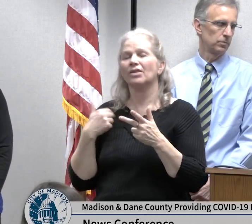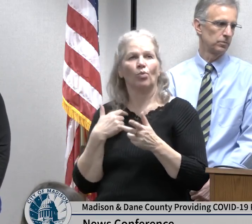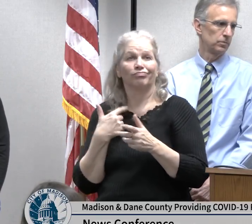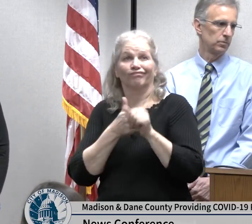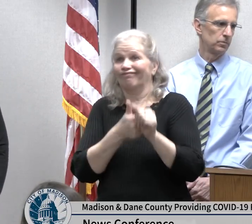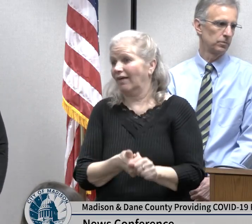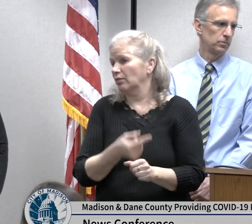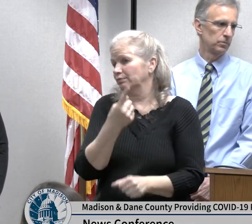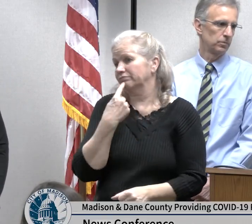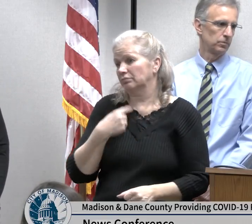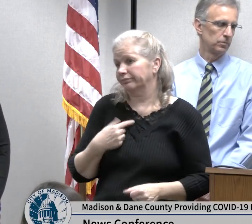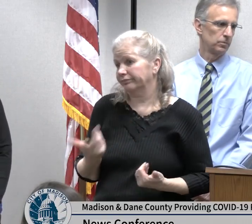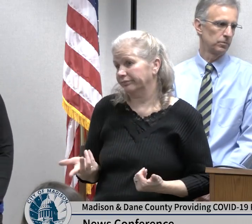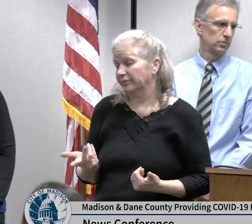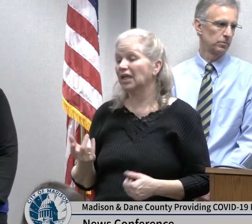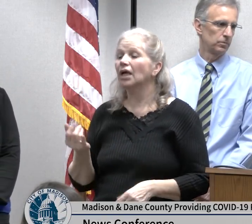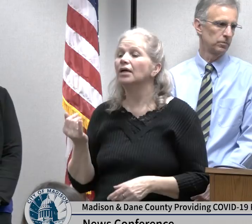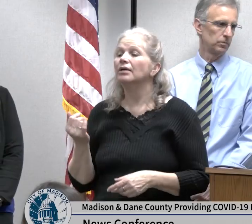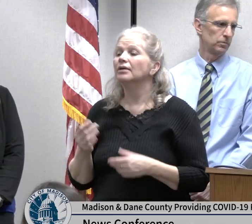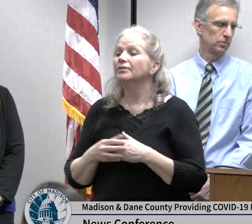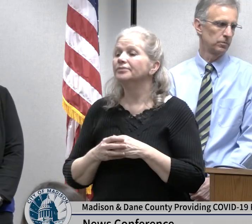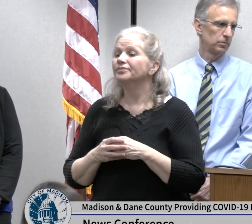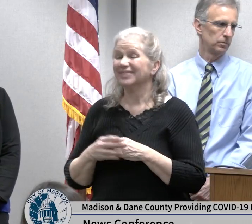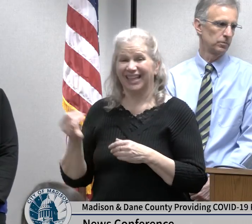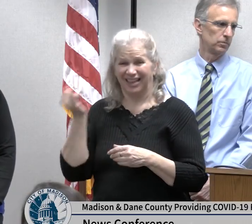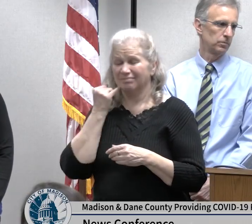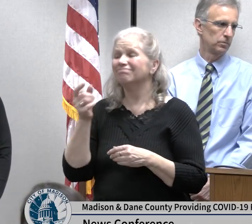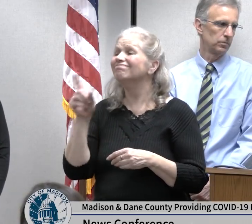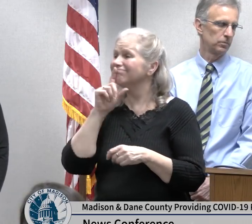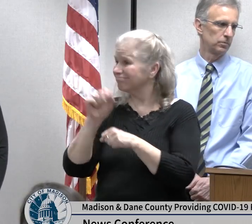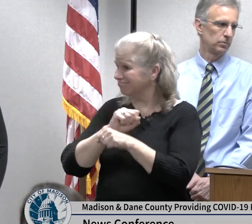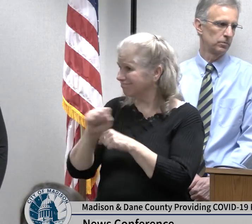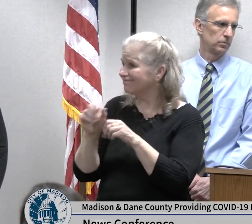was a true surge of large numbers of patients that required ventilator